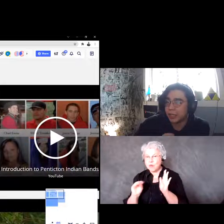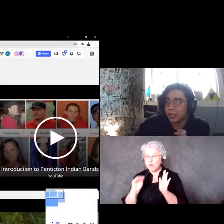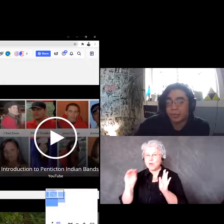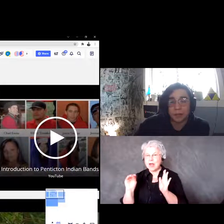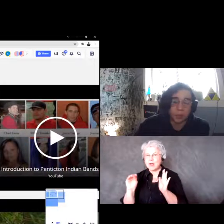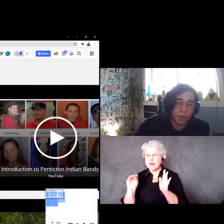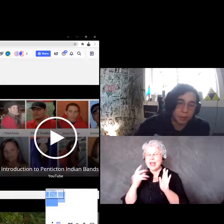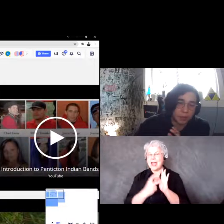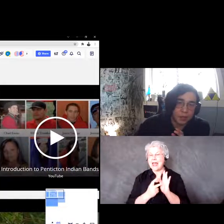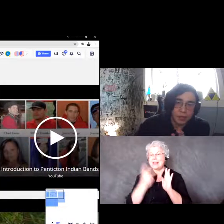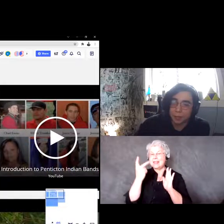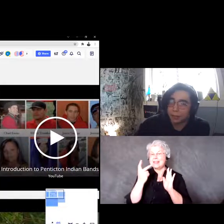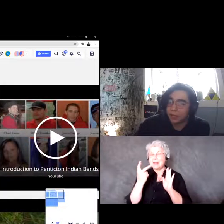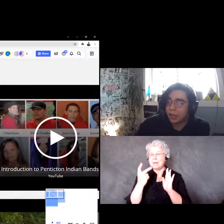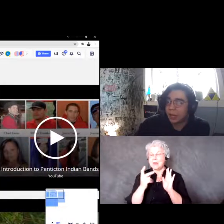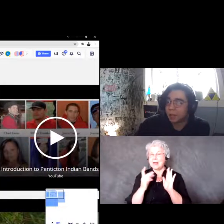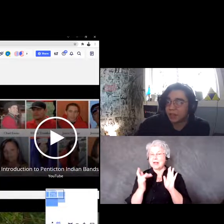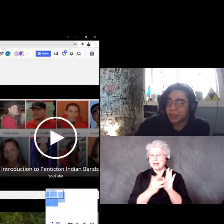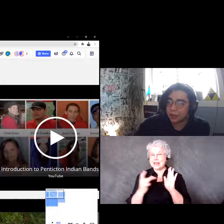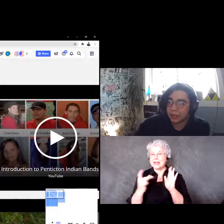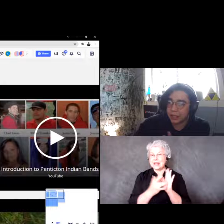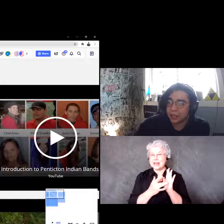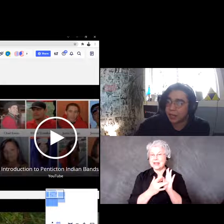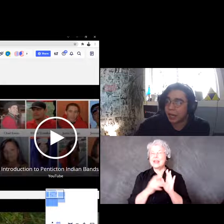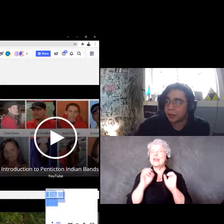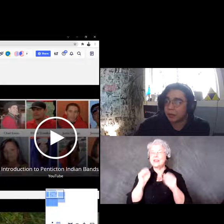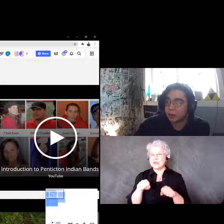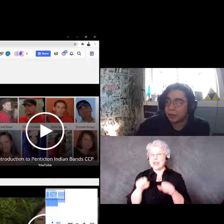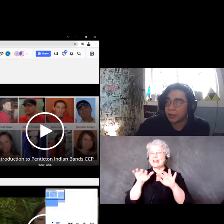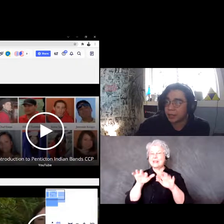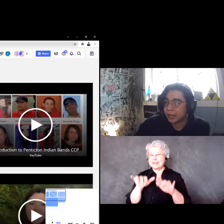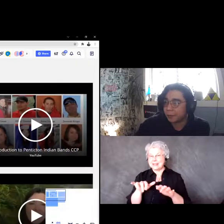it will give you the option to type, if you single click it you can move it around and drag it.